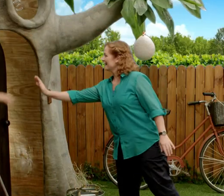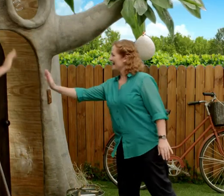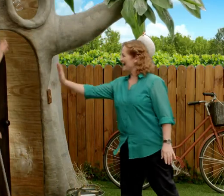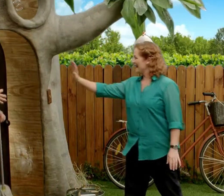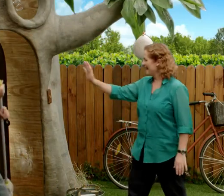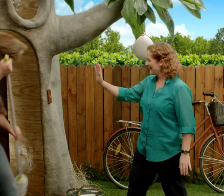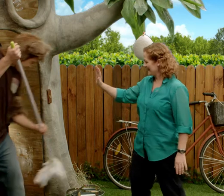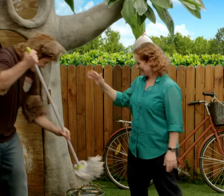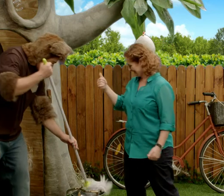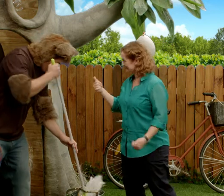Hello! Oh, hello.